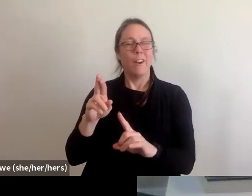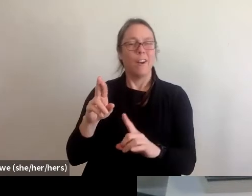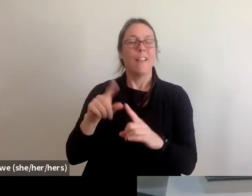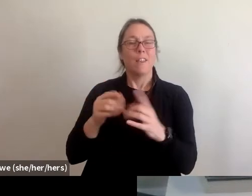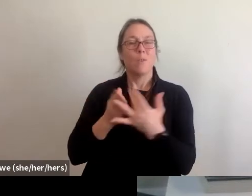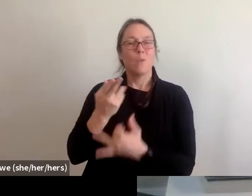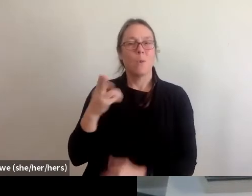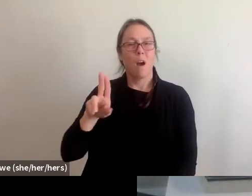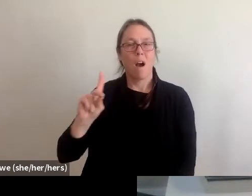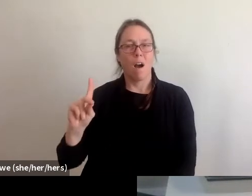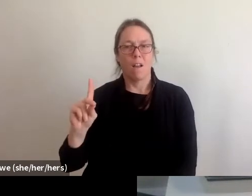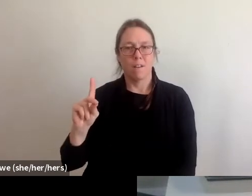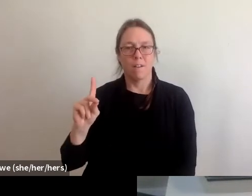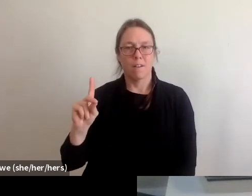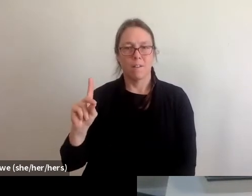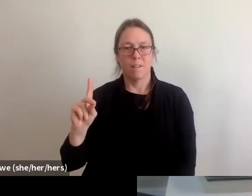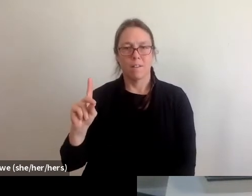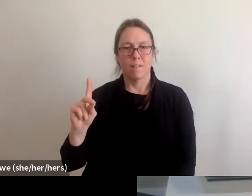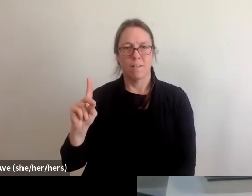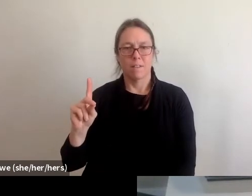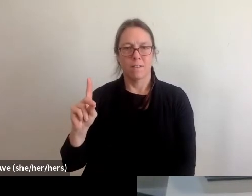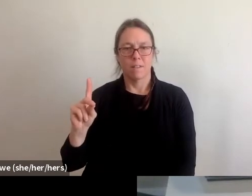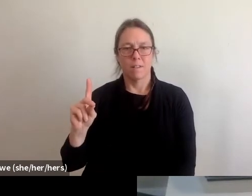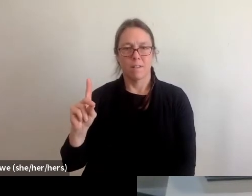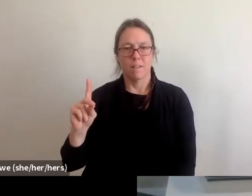is that it's not a officially authorized program.